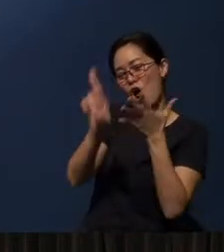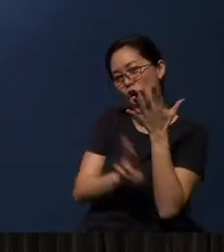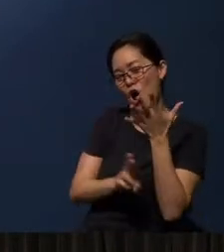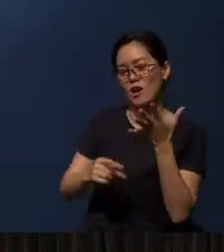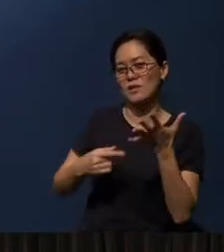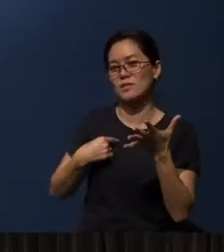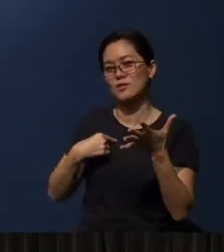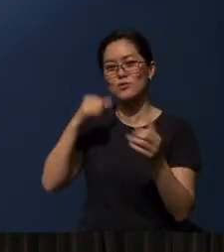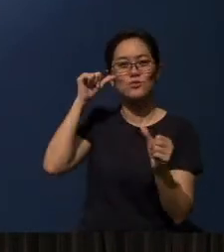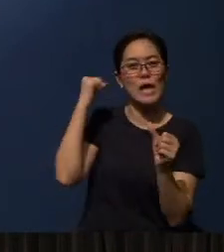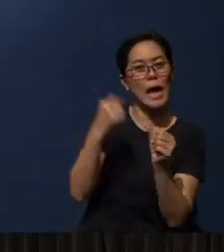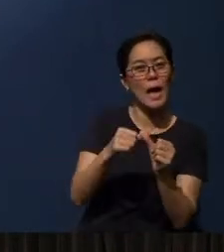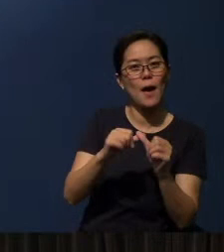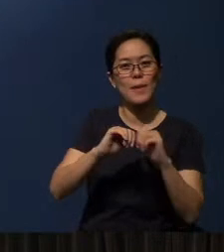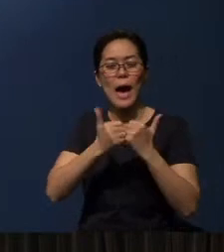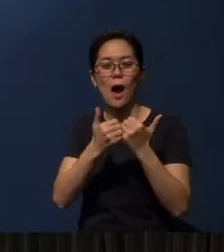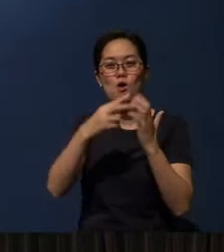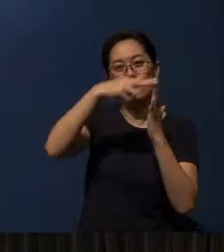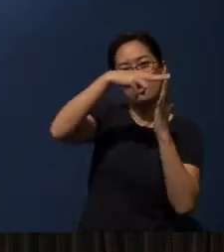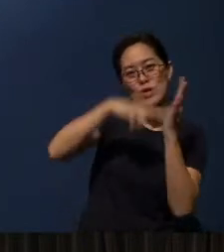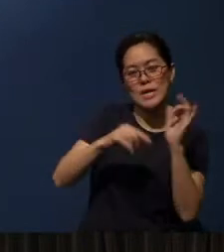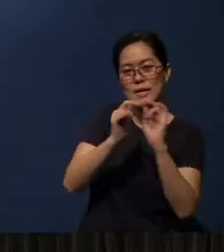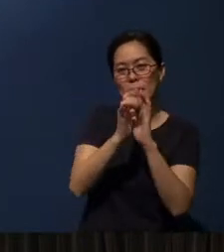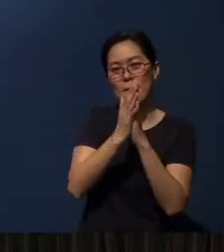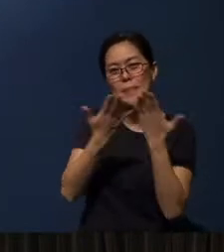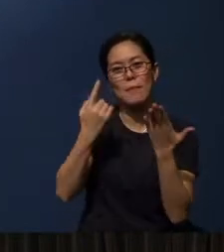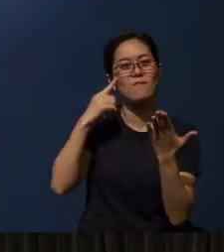to remember how to read the Bible for yourself.